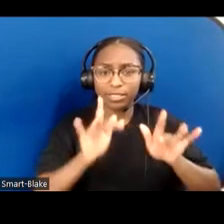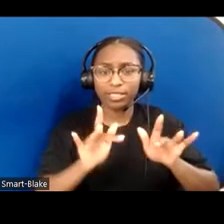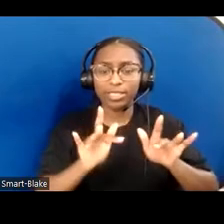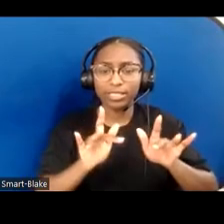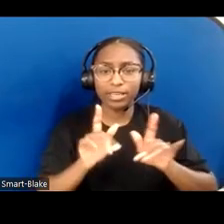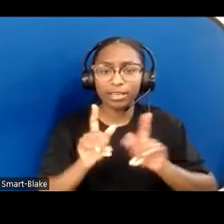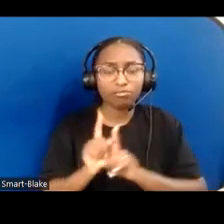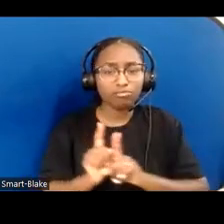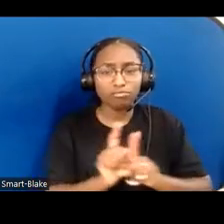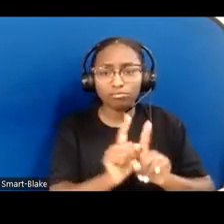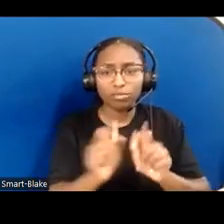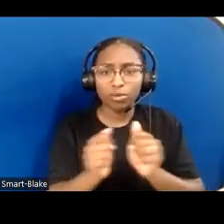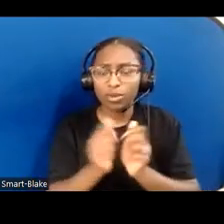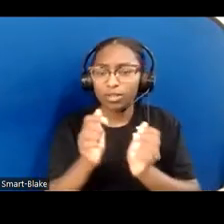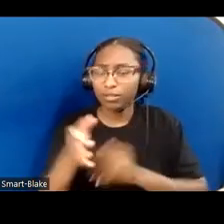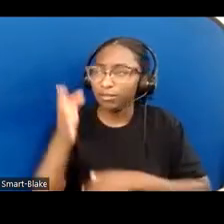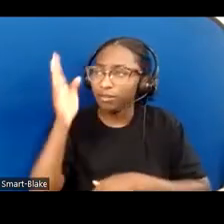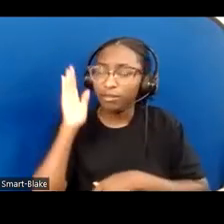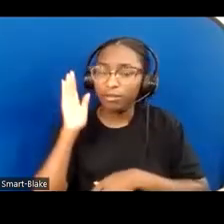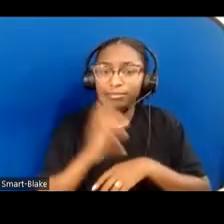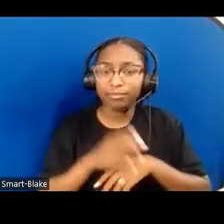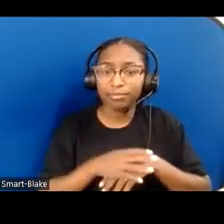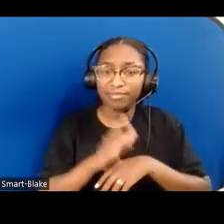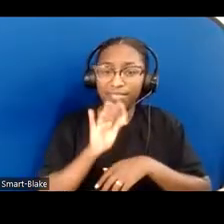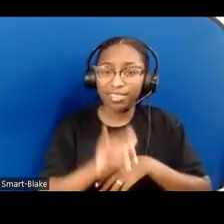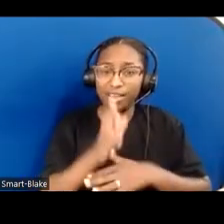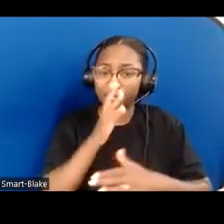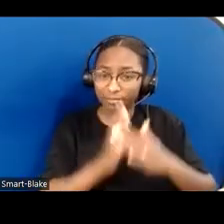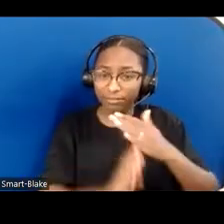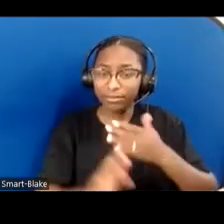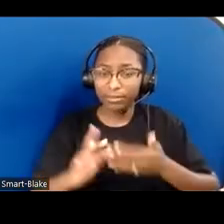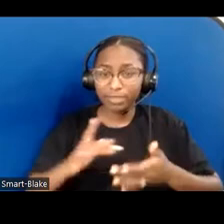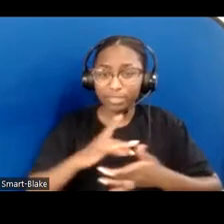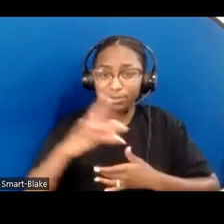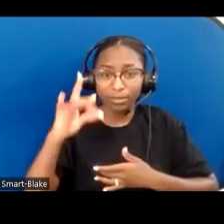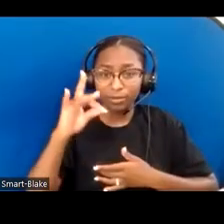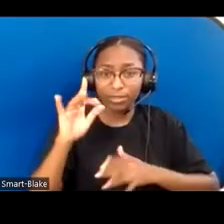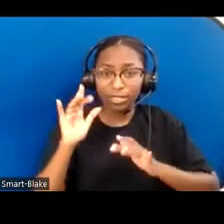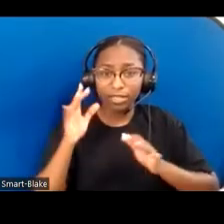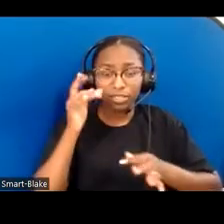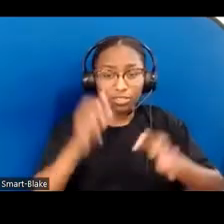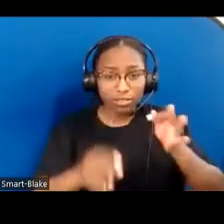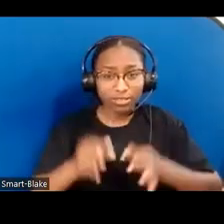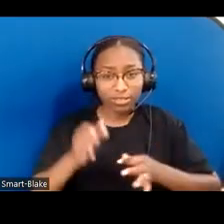And it is this humble spirit of love, justice, and mercy that should be at the center of our approach